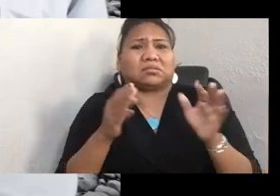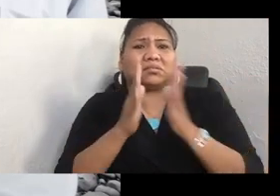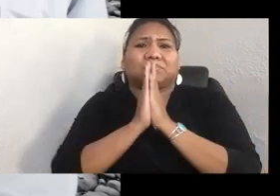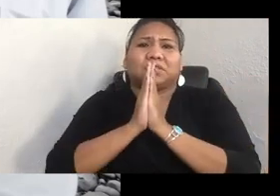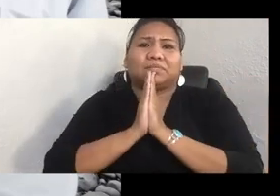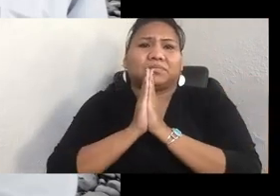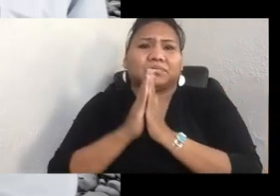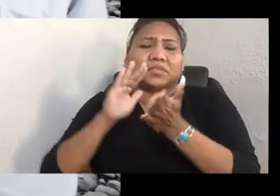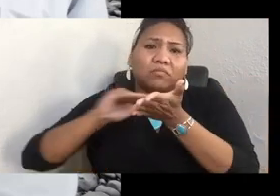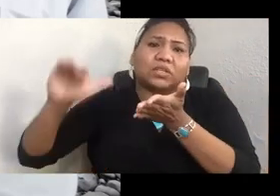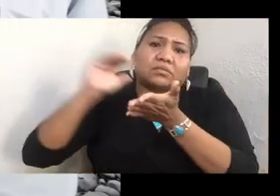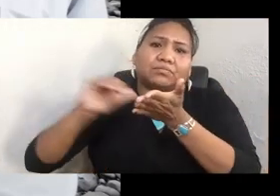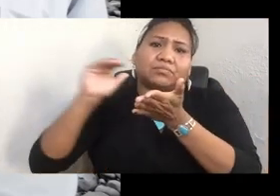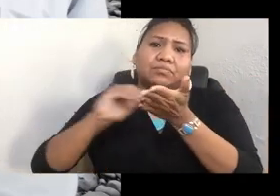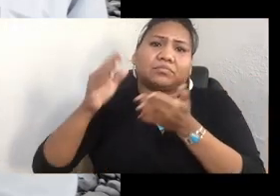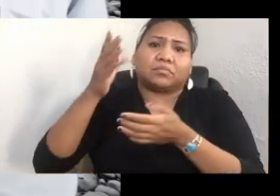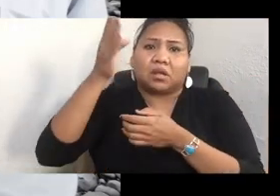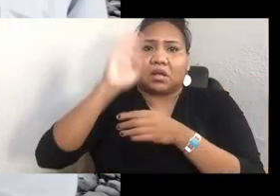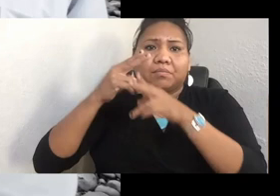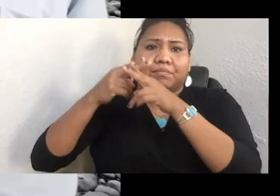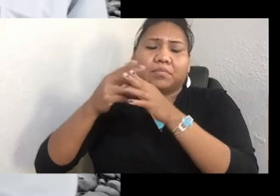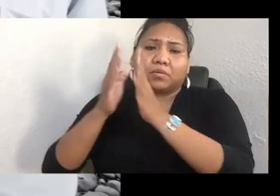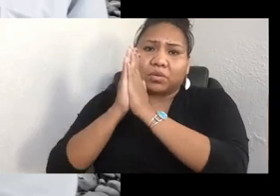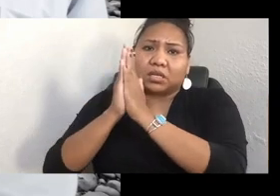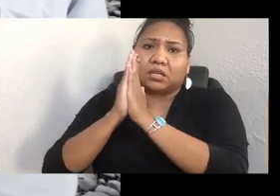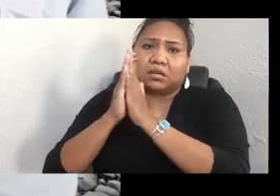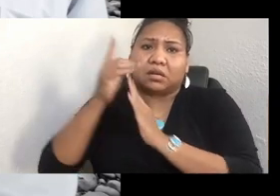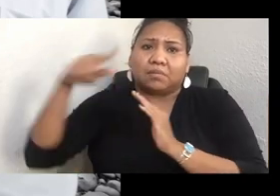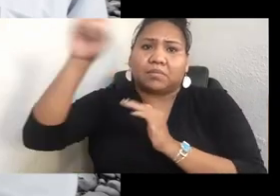I pray for them. It's not the Creator's fault. It's others that did this.